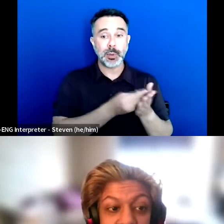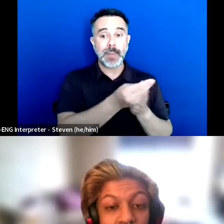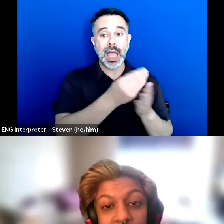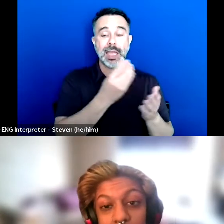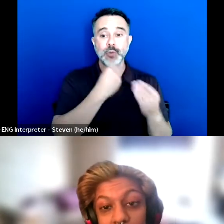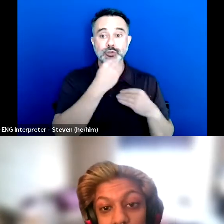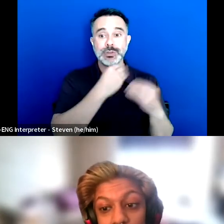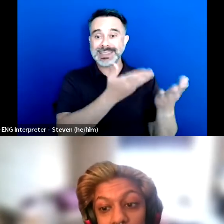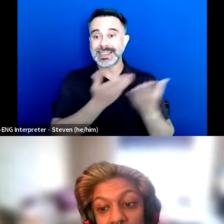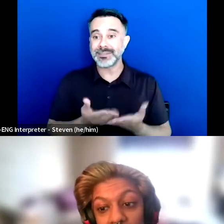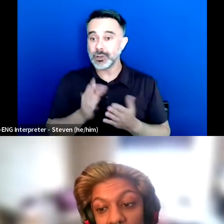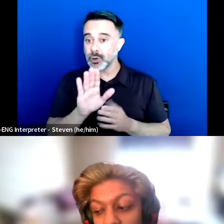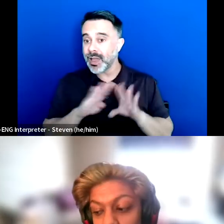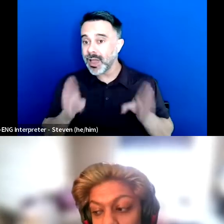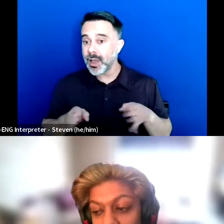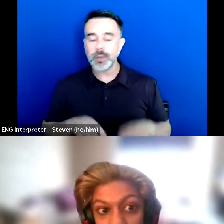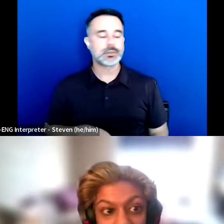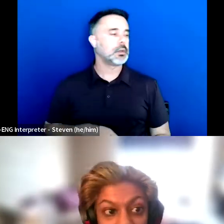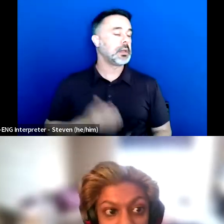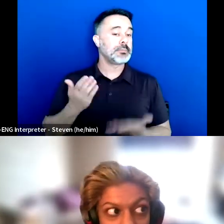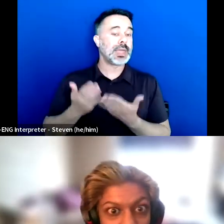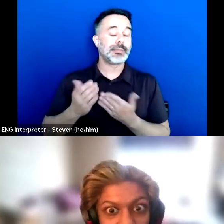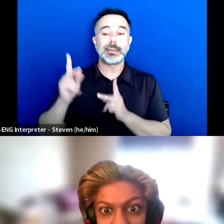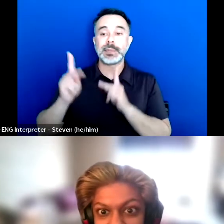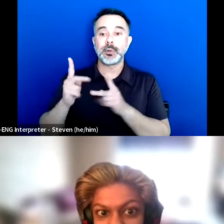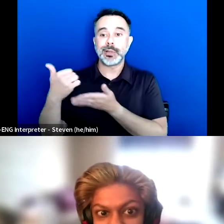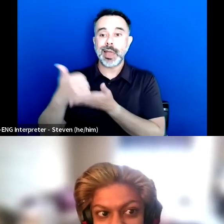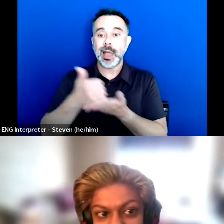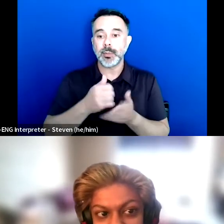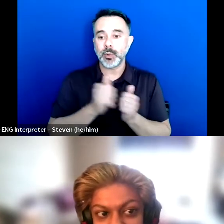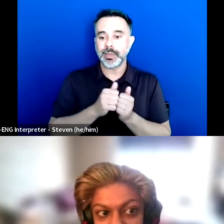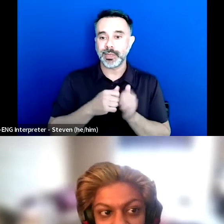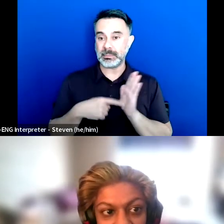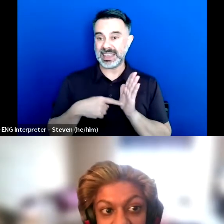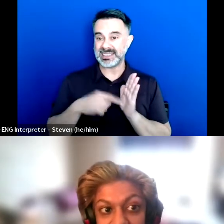It looks like people helping out with bills every now and then.